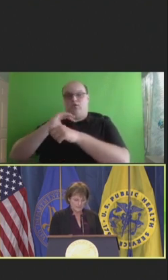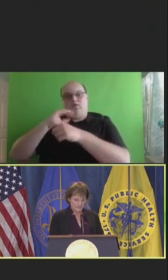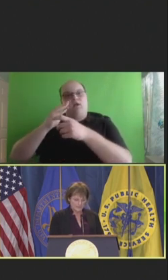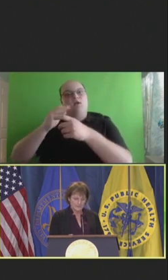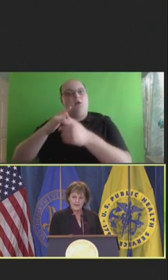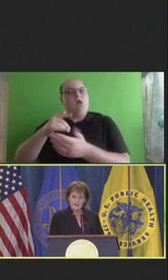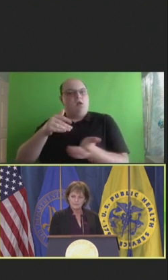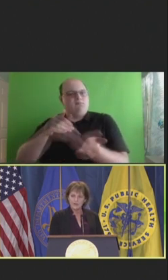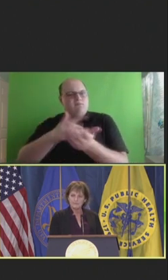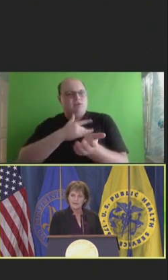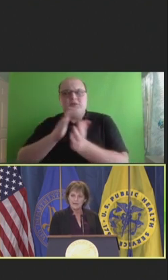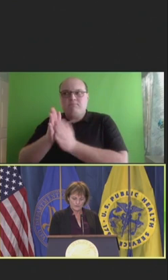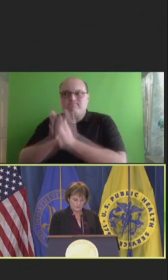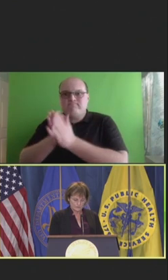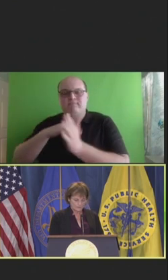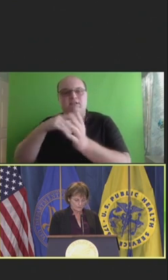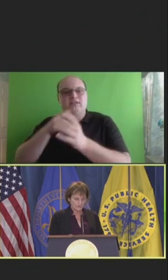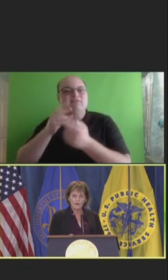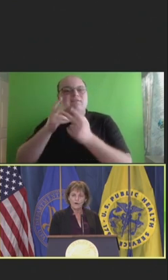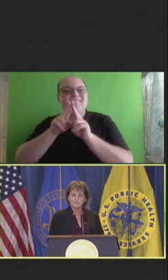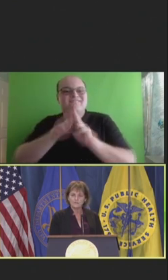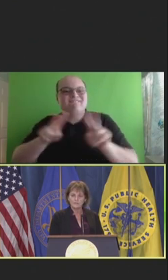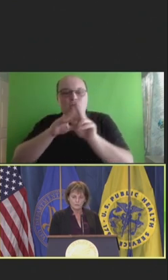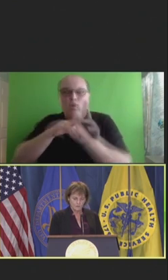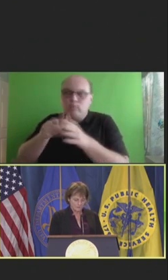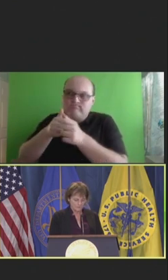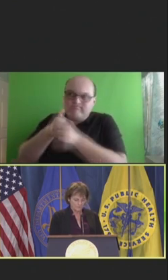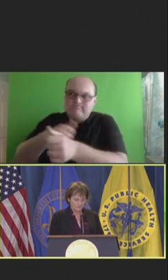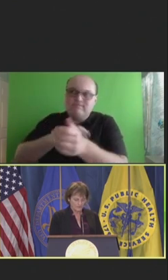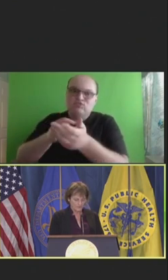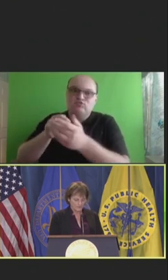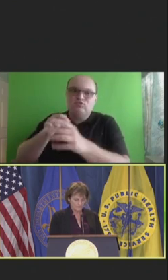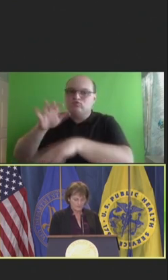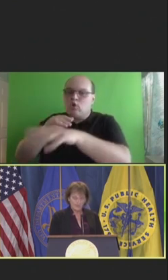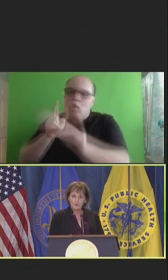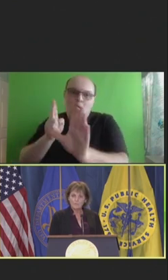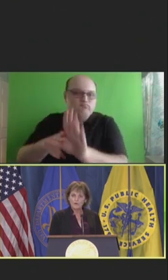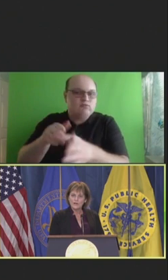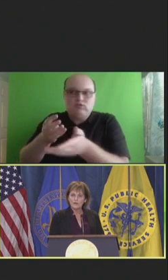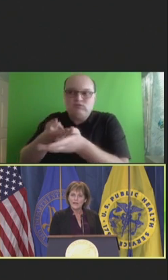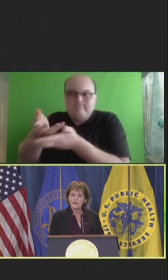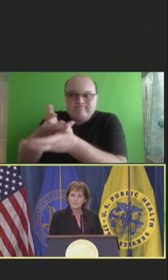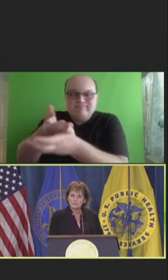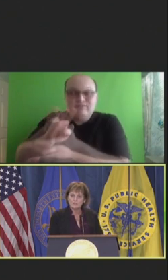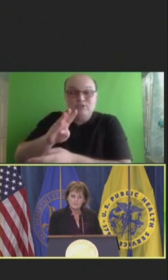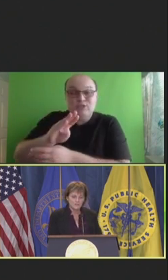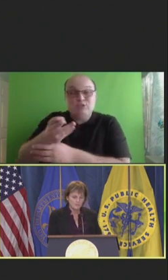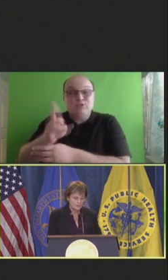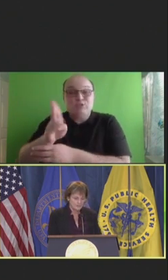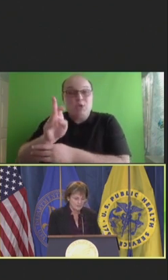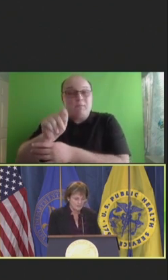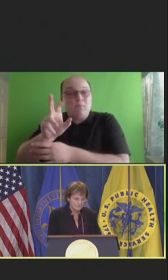and guided by values and called to this wonderful profession, burnout actually decreased as